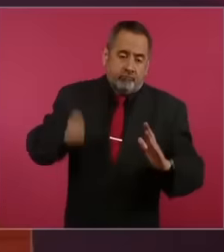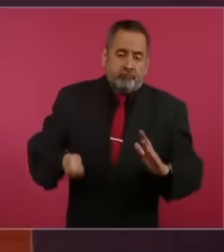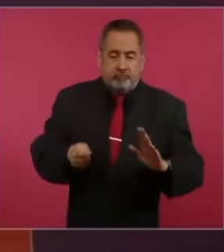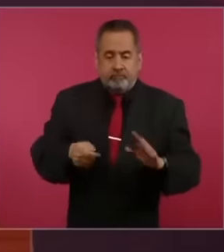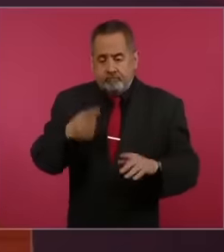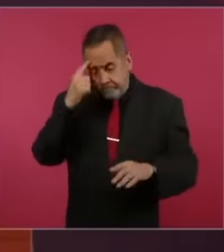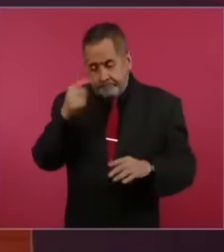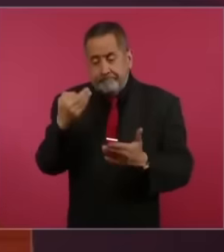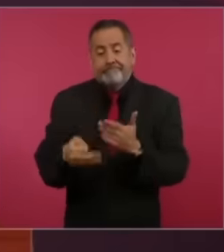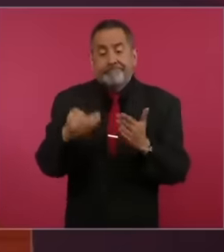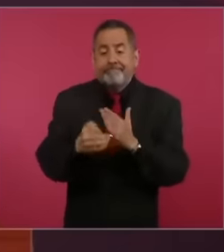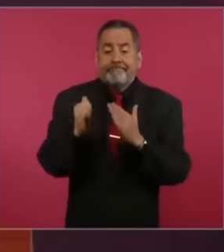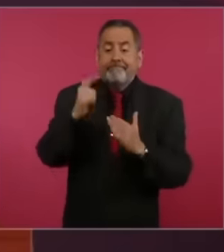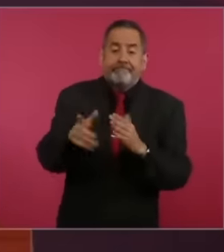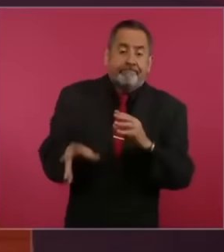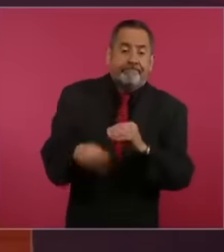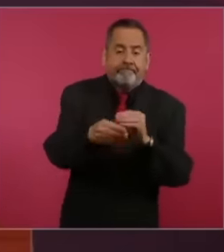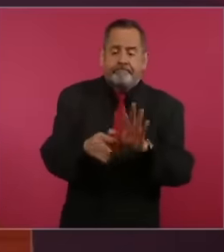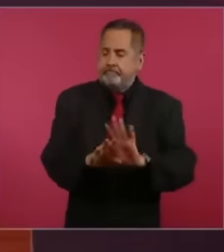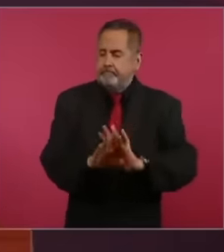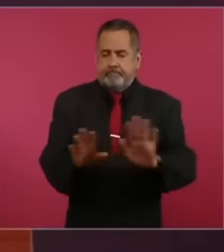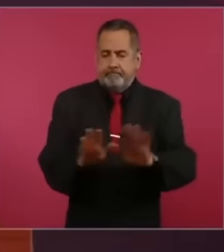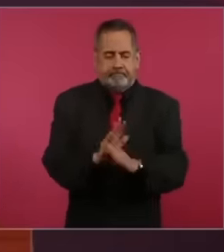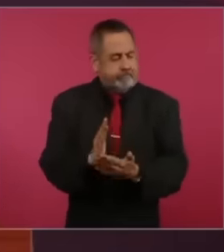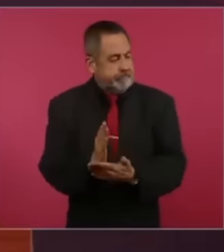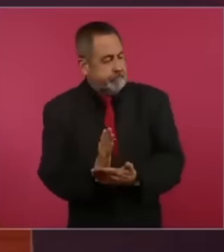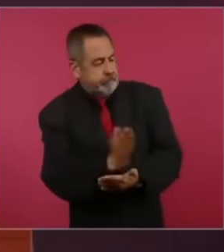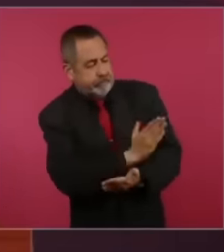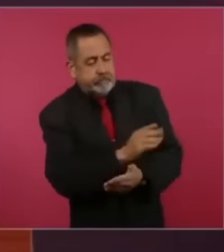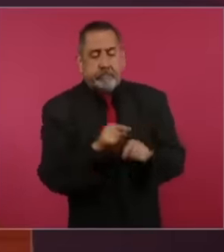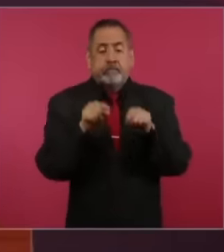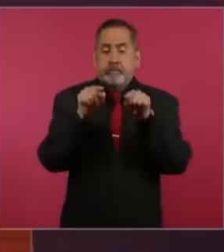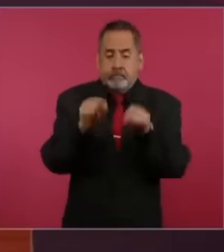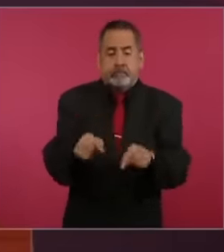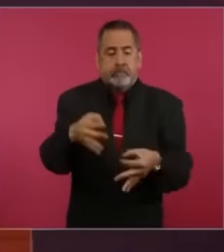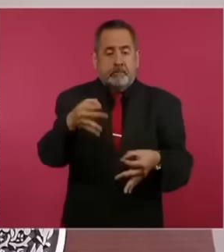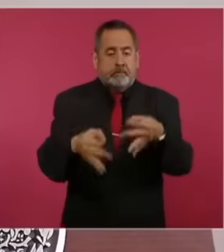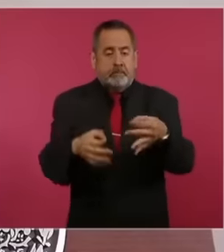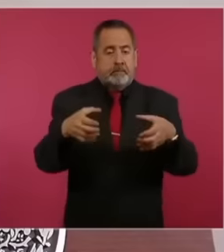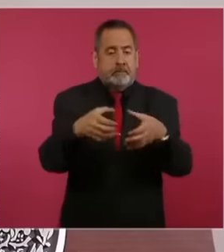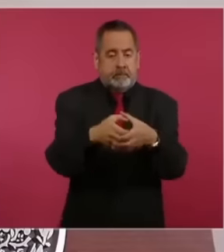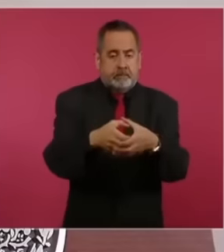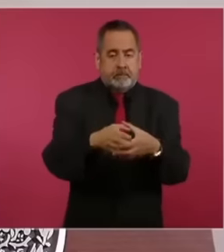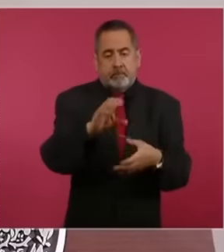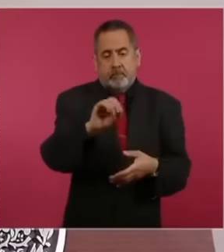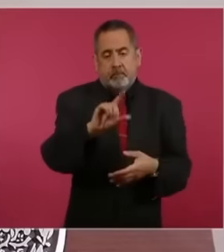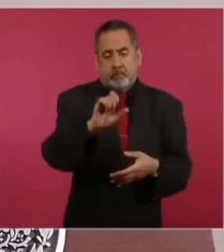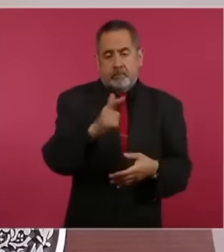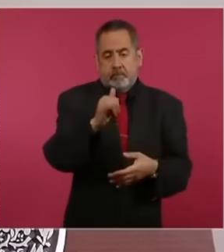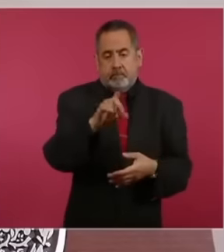pending criteria. And for that reason For this reason, the collegiate authorities are the competent authorities to be able to resolve. In